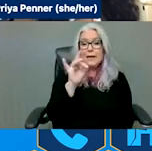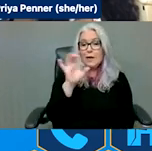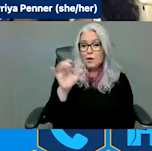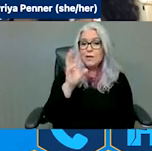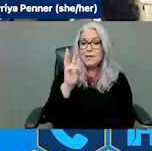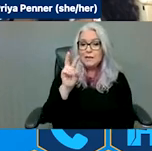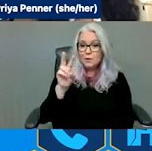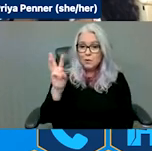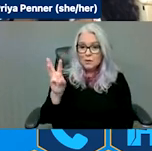We can be contacted